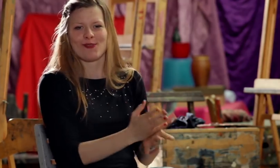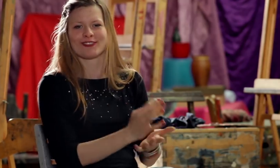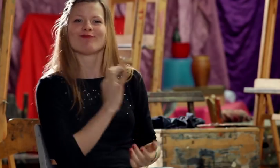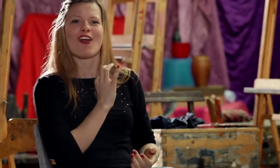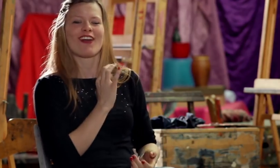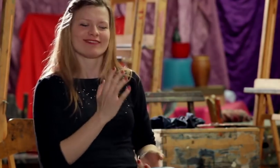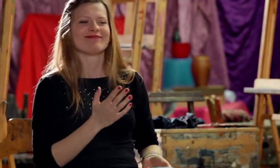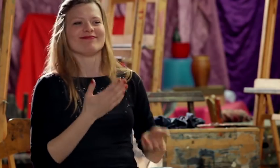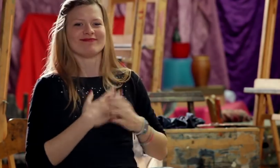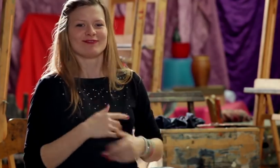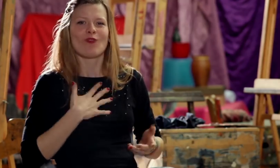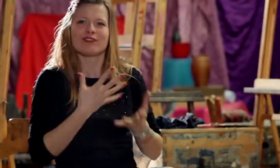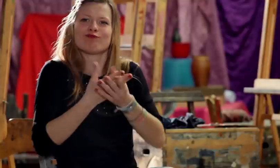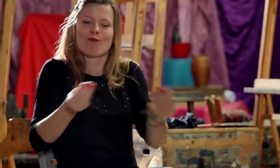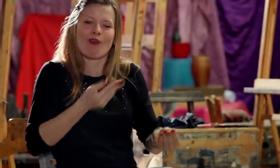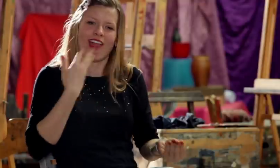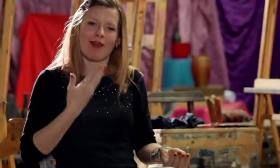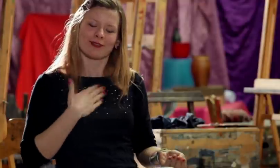This is my world and I don’t feel lost any more.